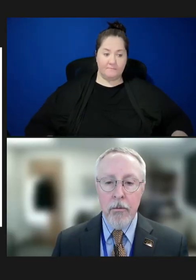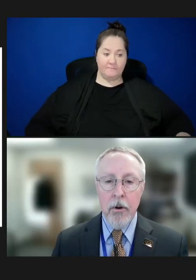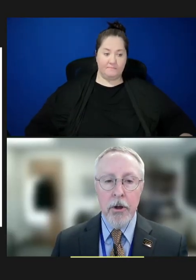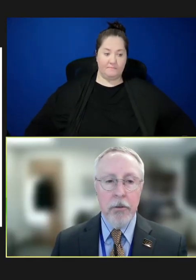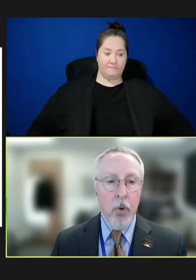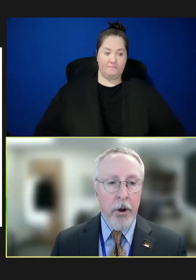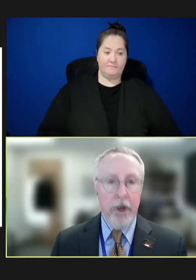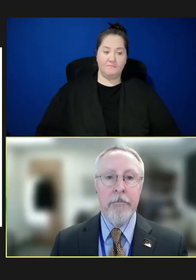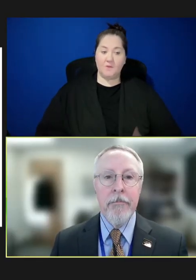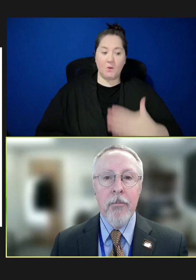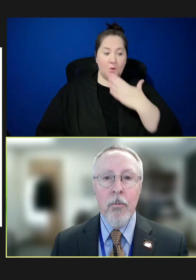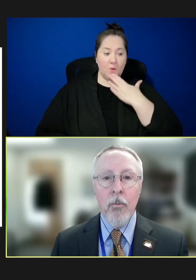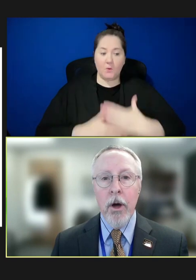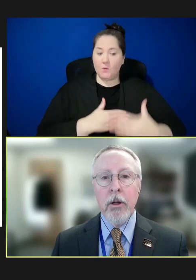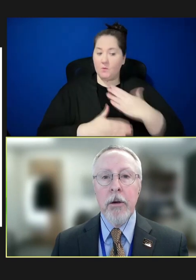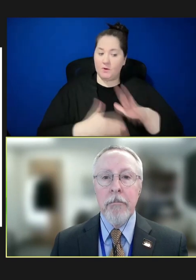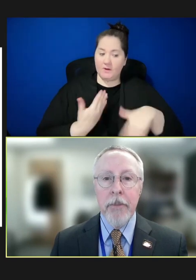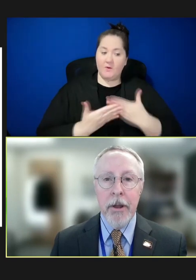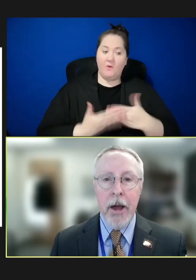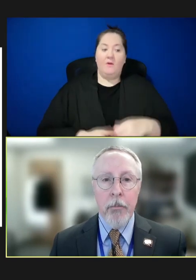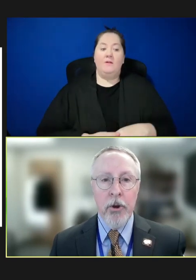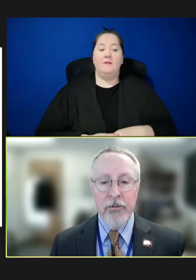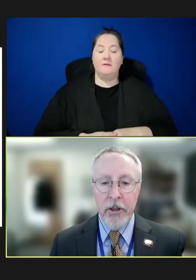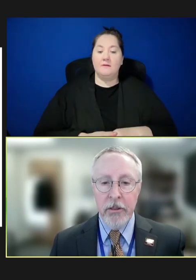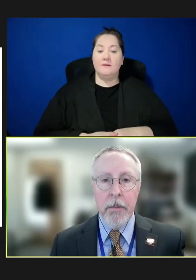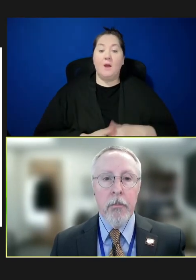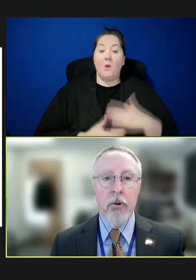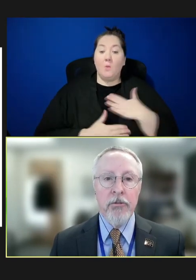Robert Hopkins, Jr.: Well, good morning. Welcome. And I appreciate the members and